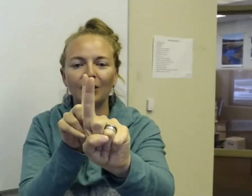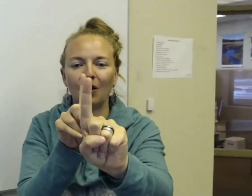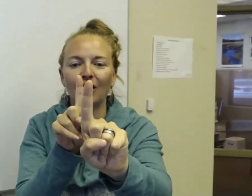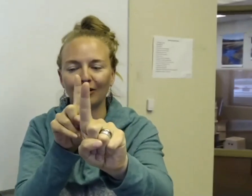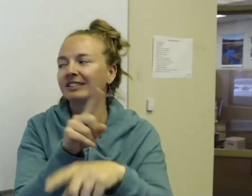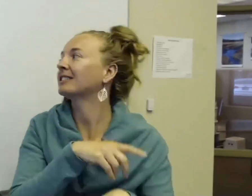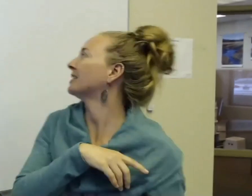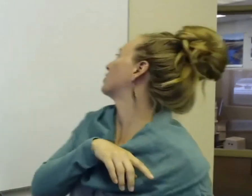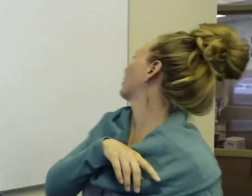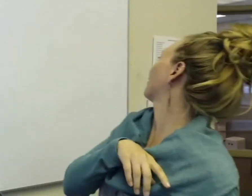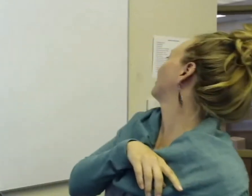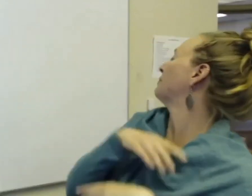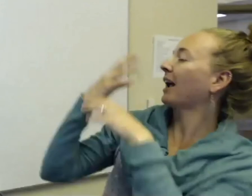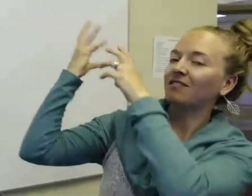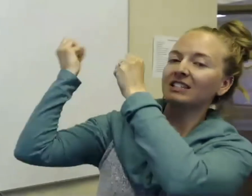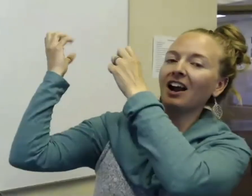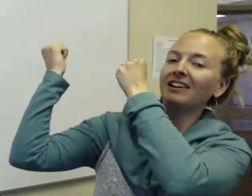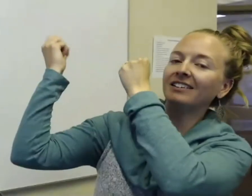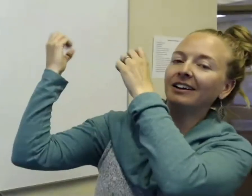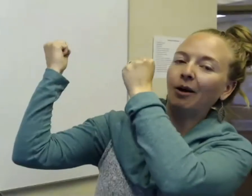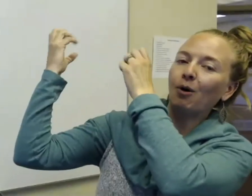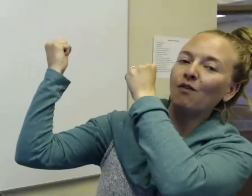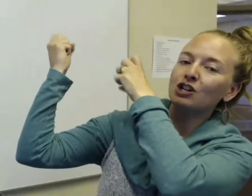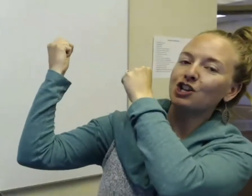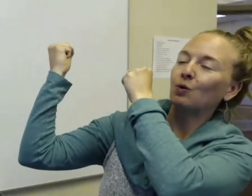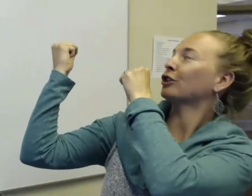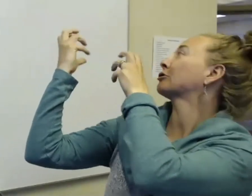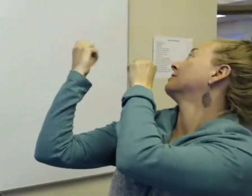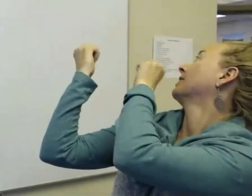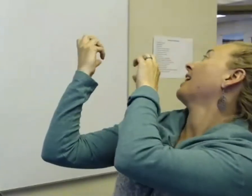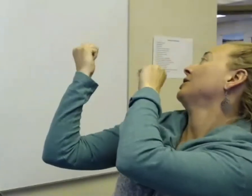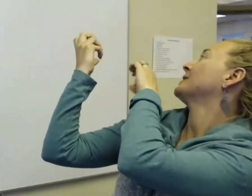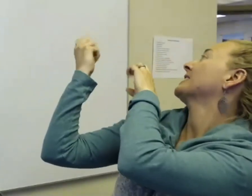no longer see each other. We might have to sign above our shoulders: Hey. You seeing